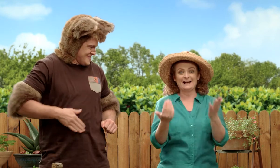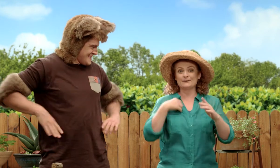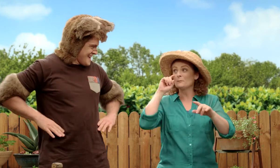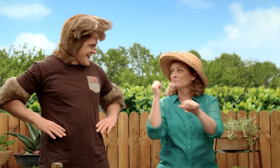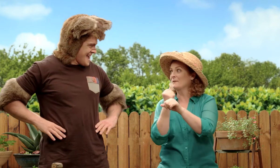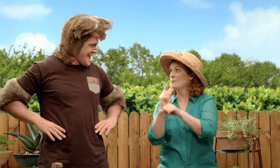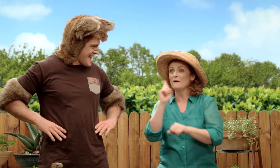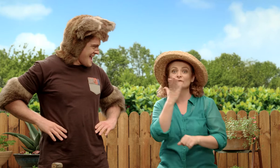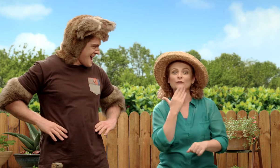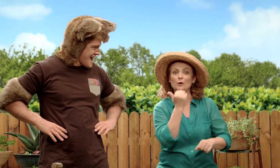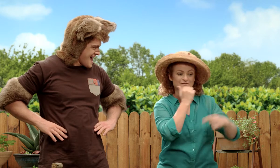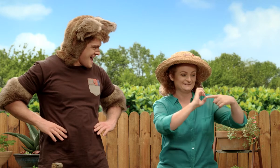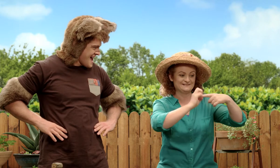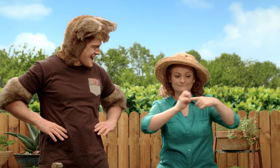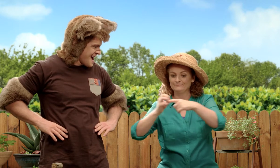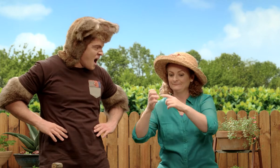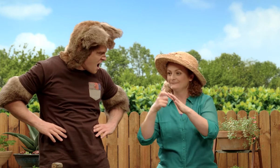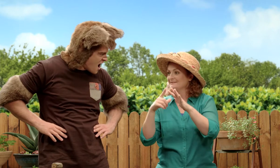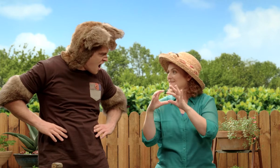And now, I’m going to make fruit kebabs.